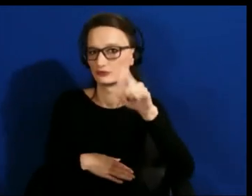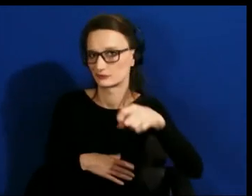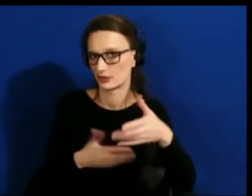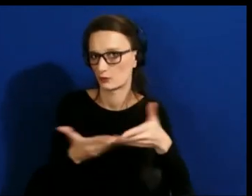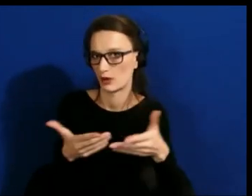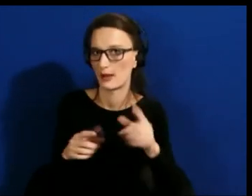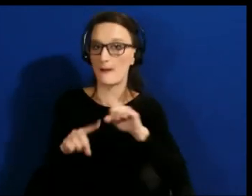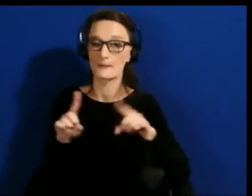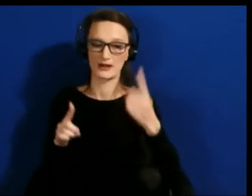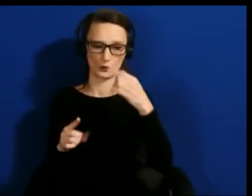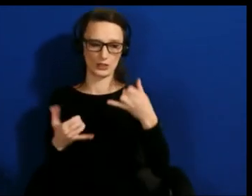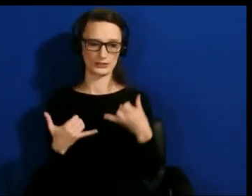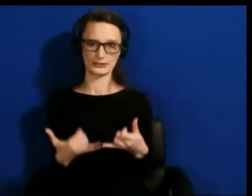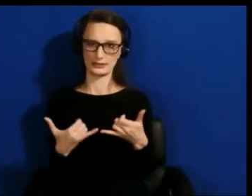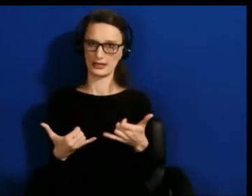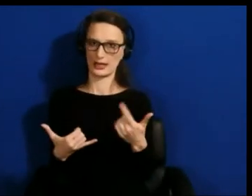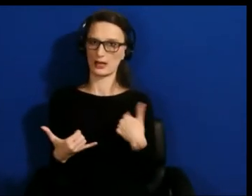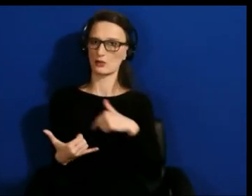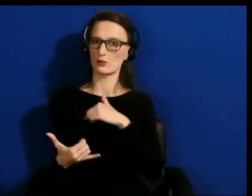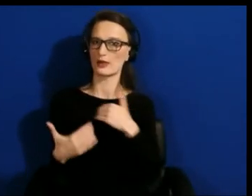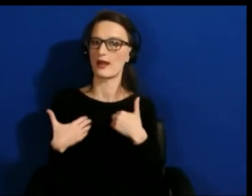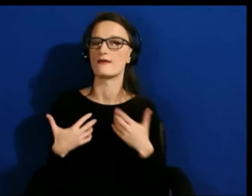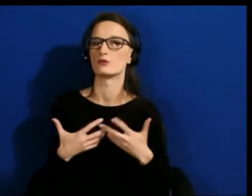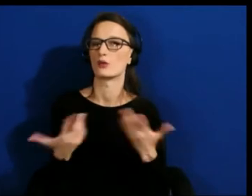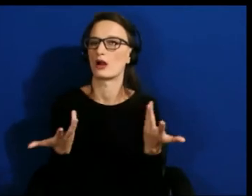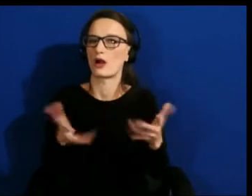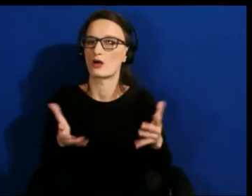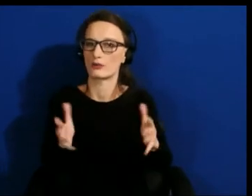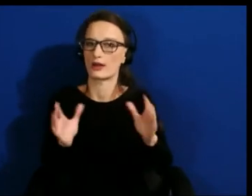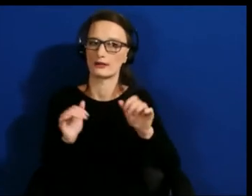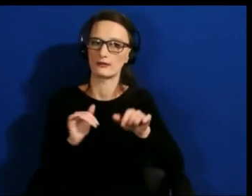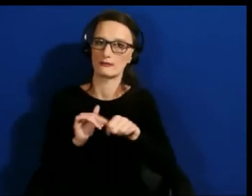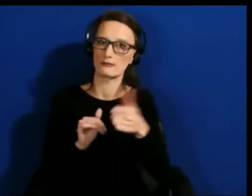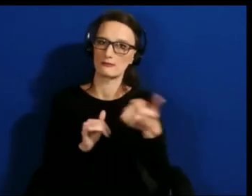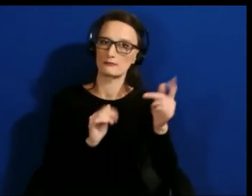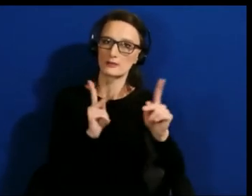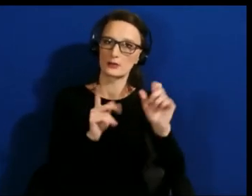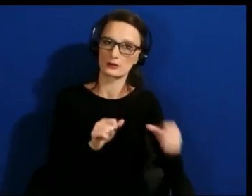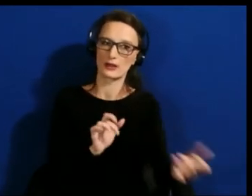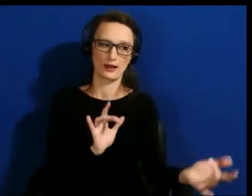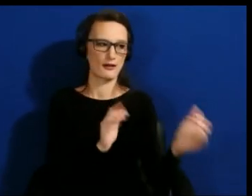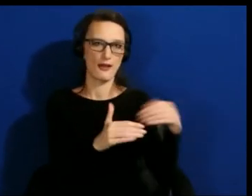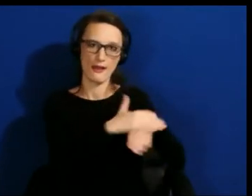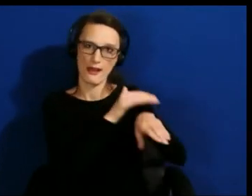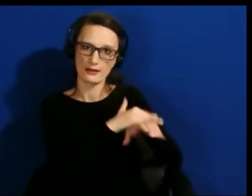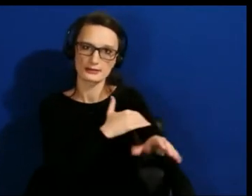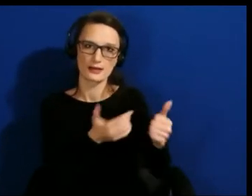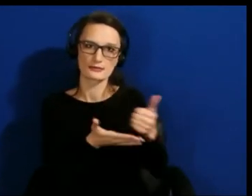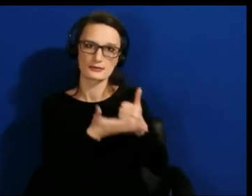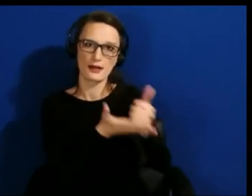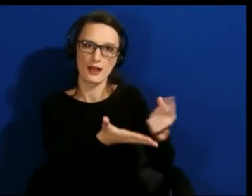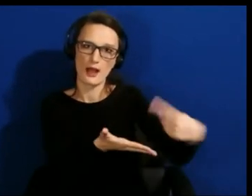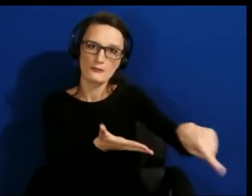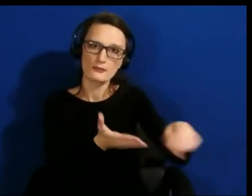out there that's useful for people to reach to to help them increase their skills, learning or efficiency